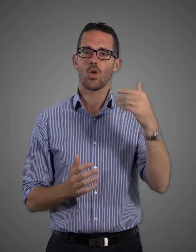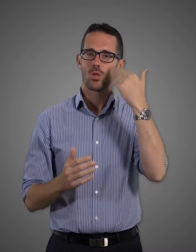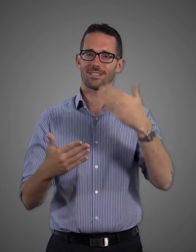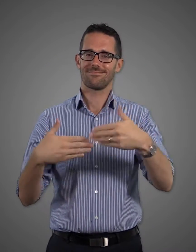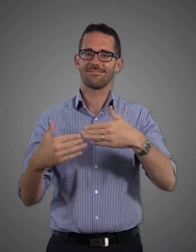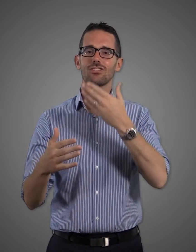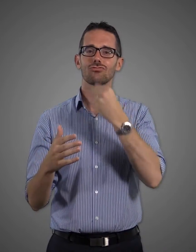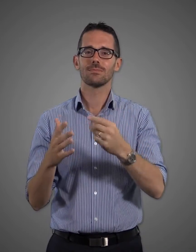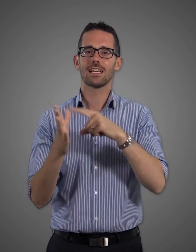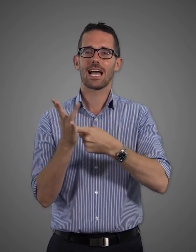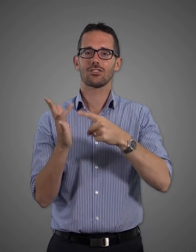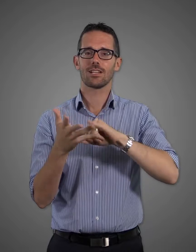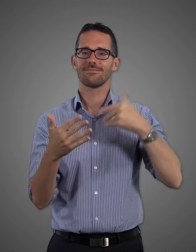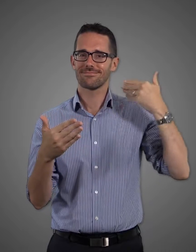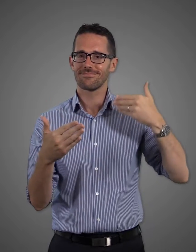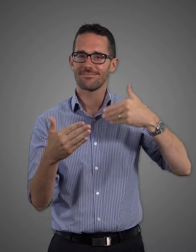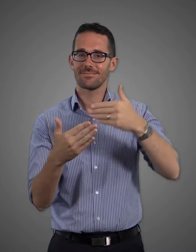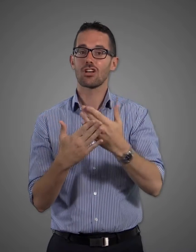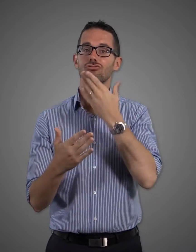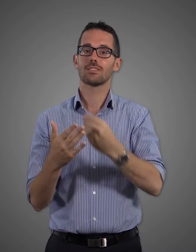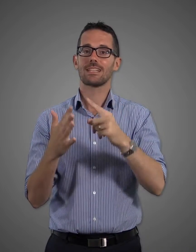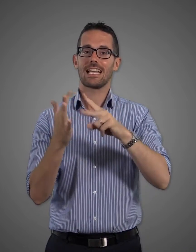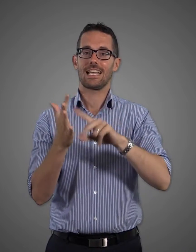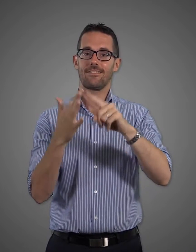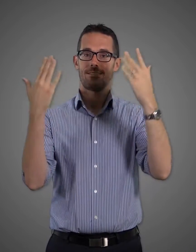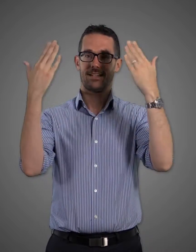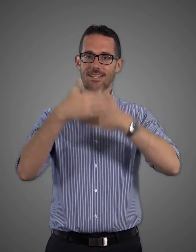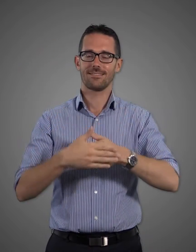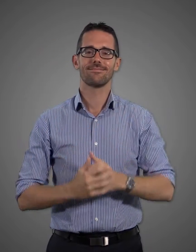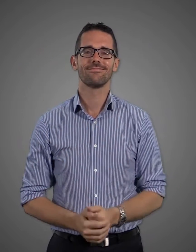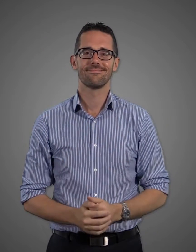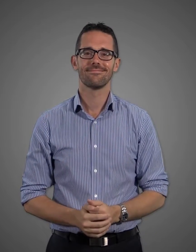Their Carols by Candlelight events are a well-known Christmas Eve tradition.